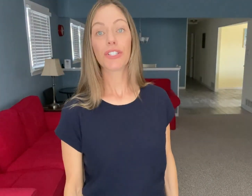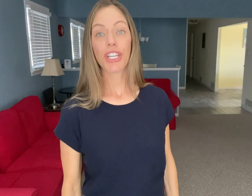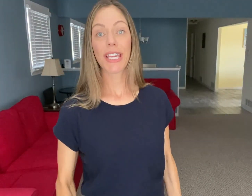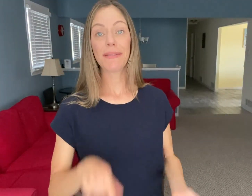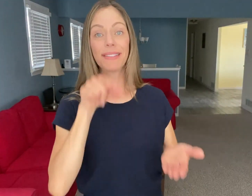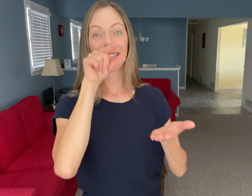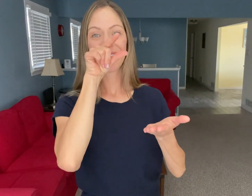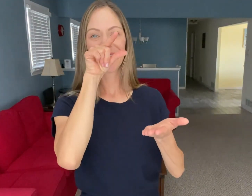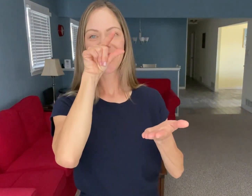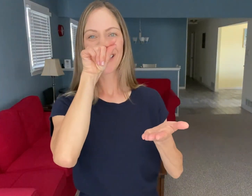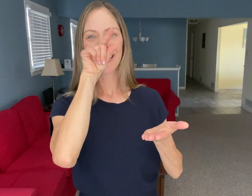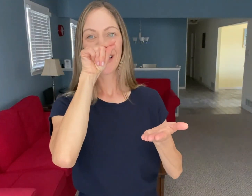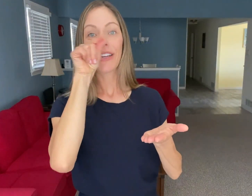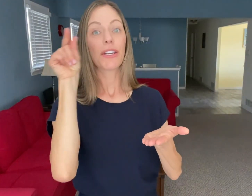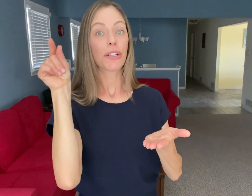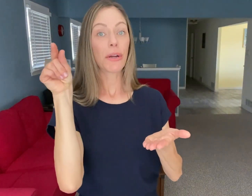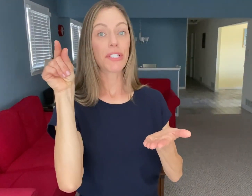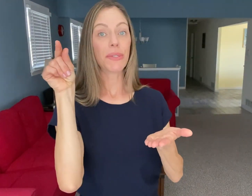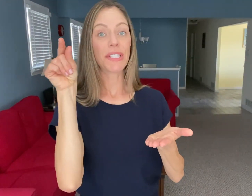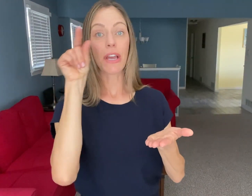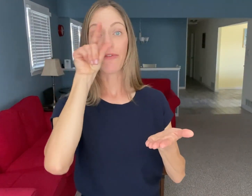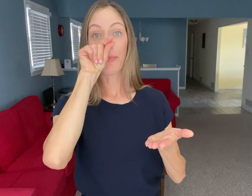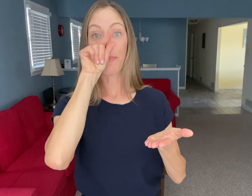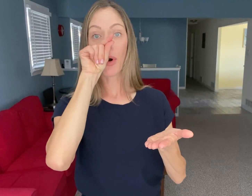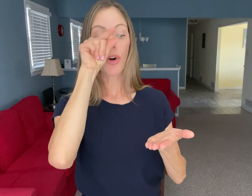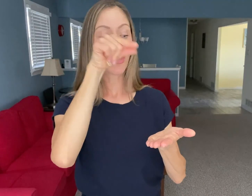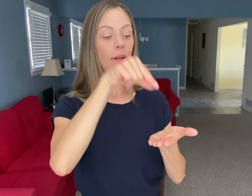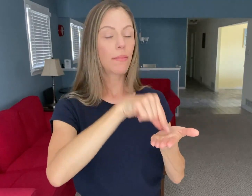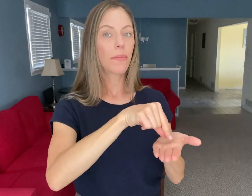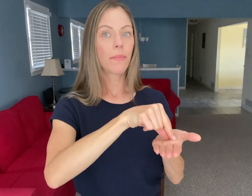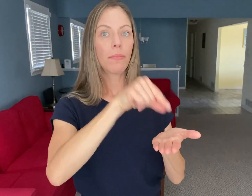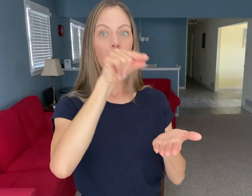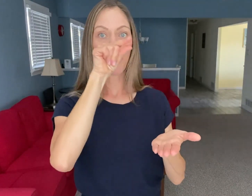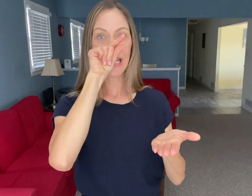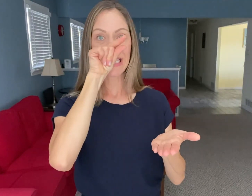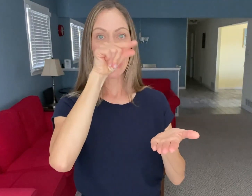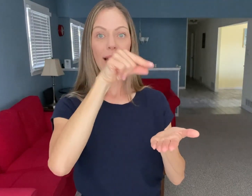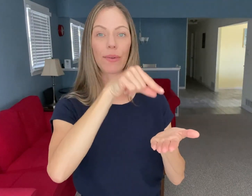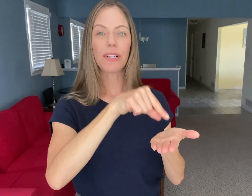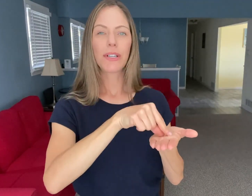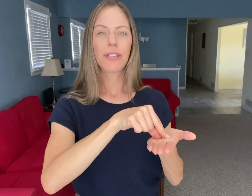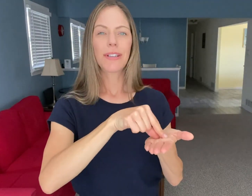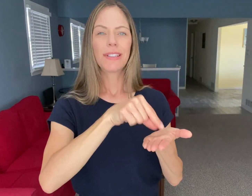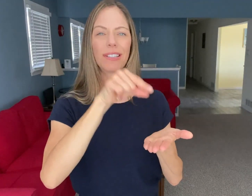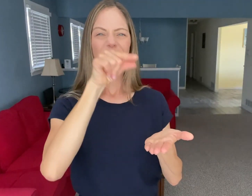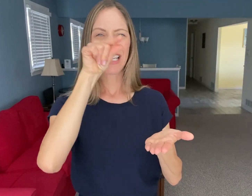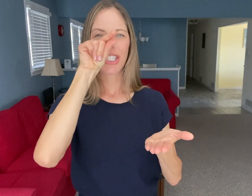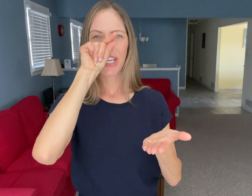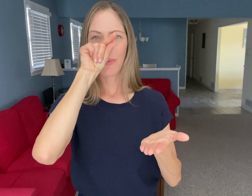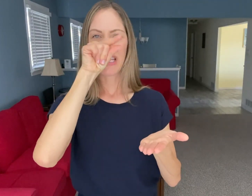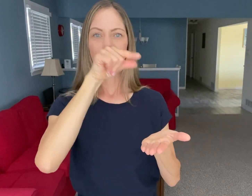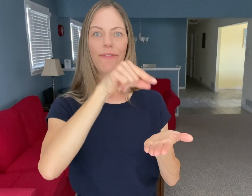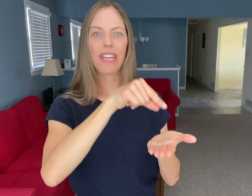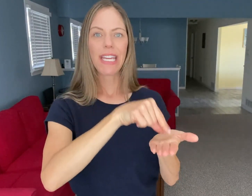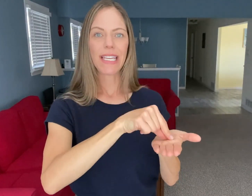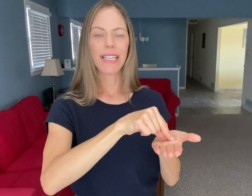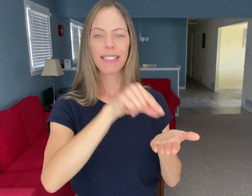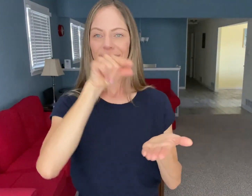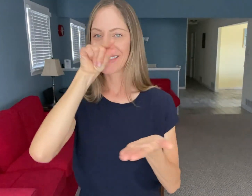CHICKEN You're going to use the sign for "bird" but bring it down. Just like a chicken would eat feed.